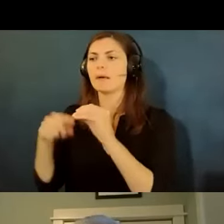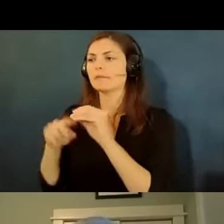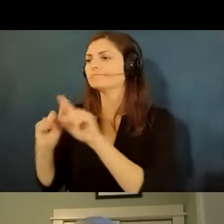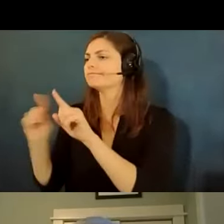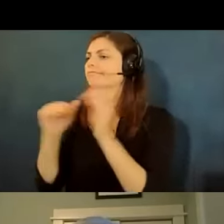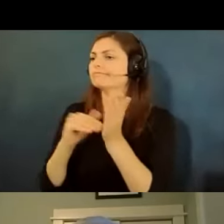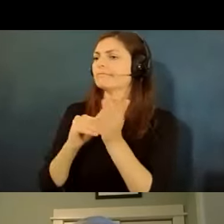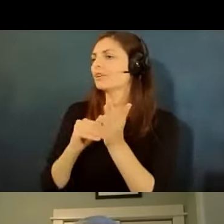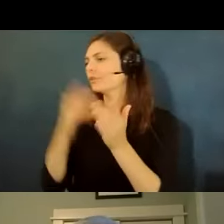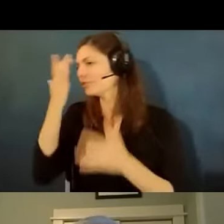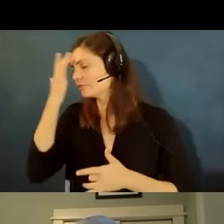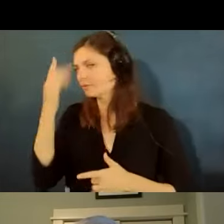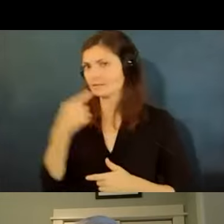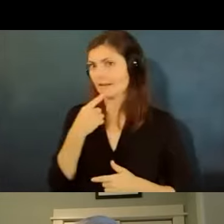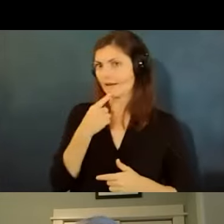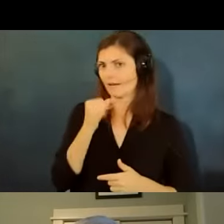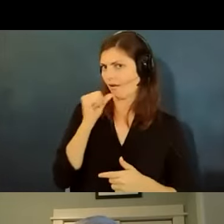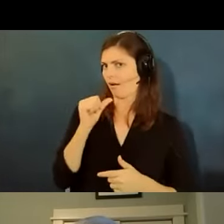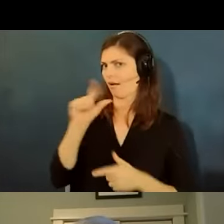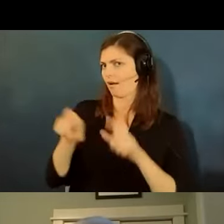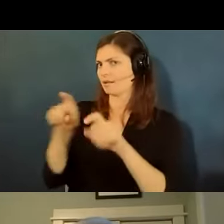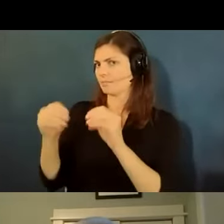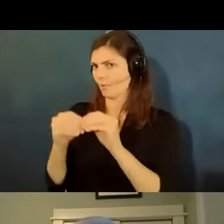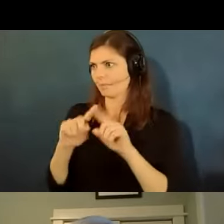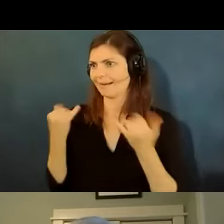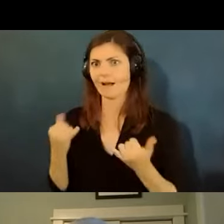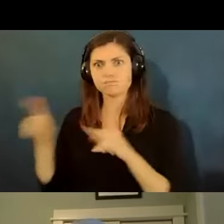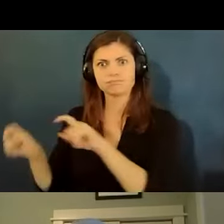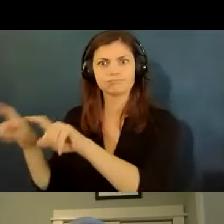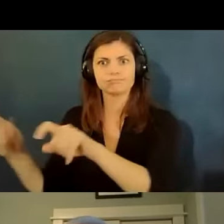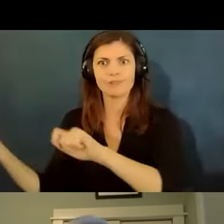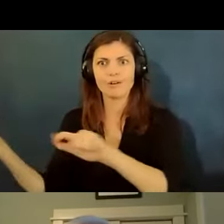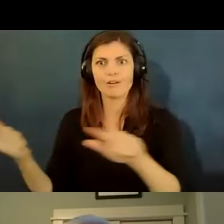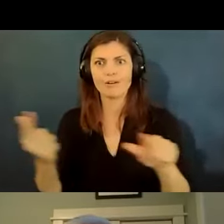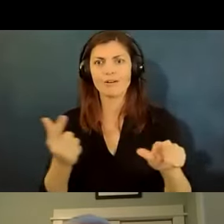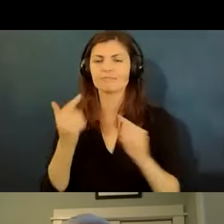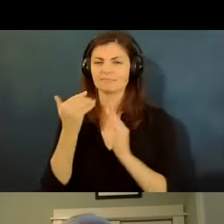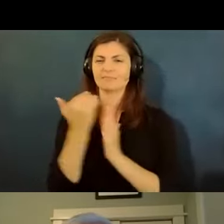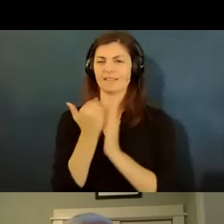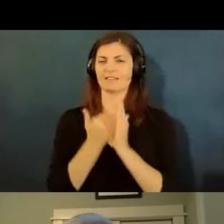more regarding the employees medical conditions listed on the cdc yeah so i kind of went over